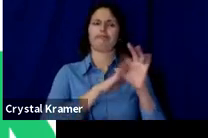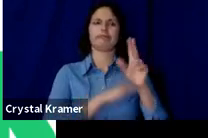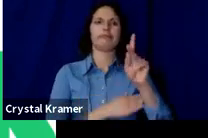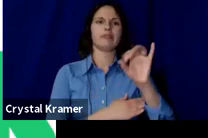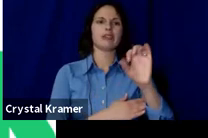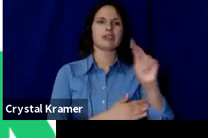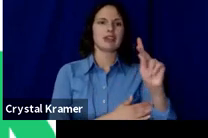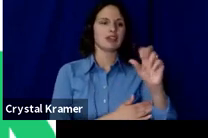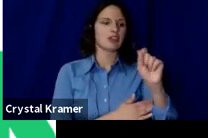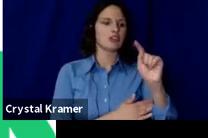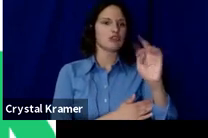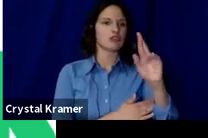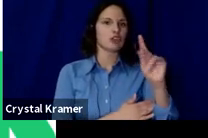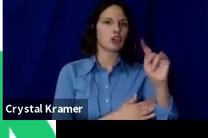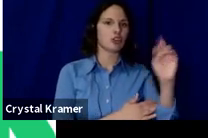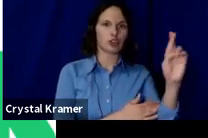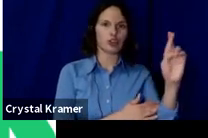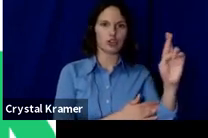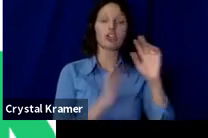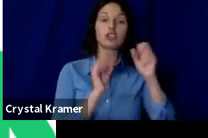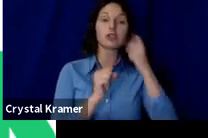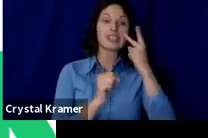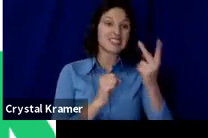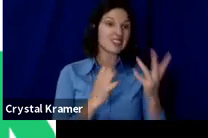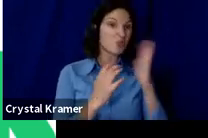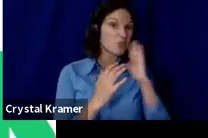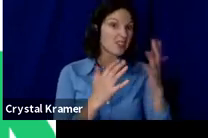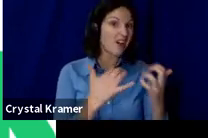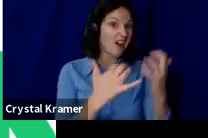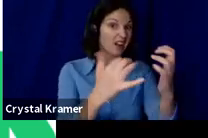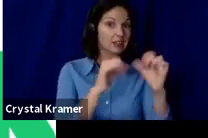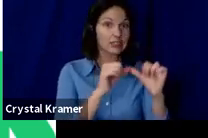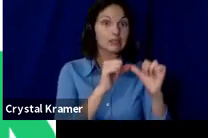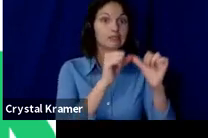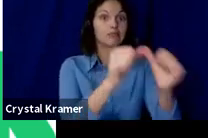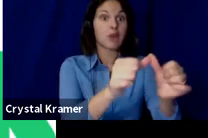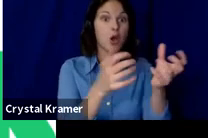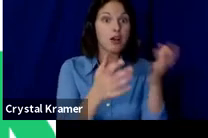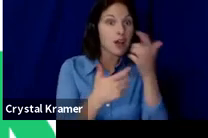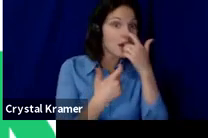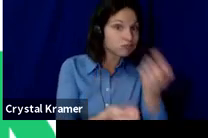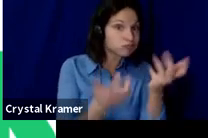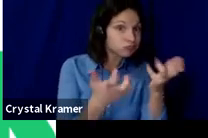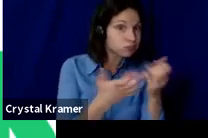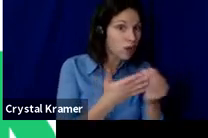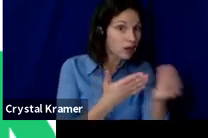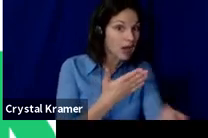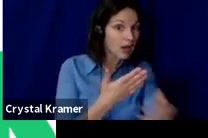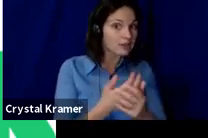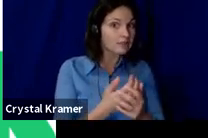if the audience will sustain it. This is also great for proof of concept.